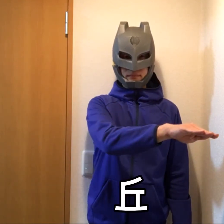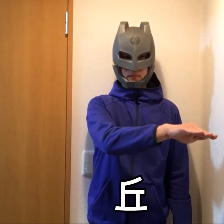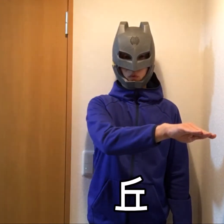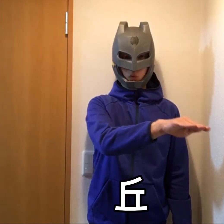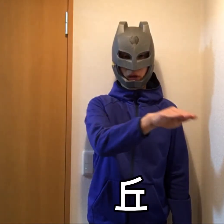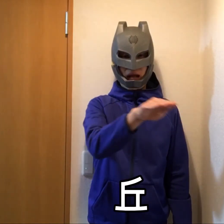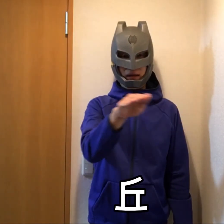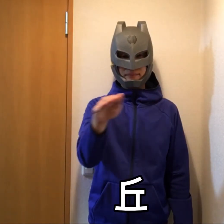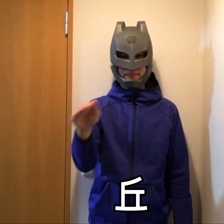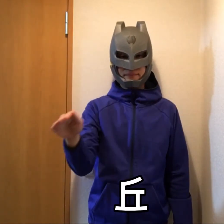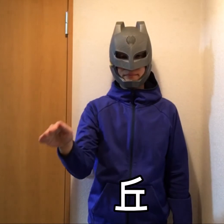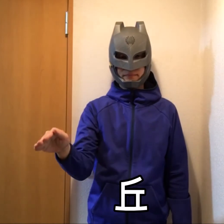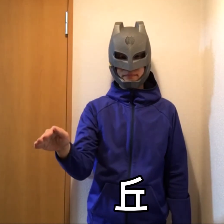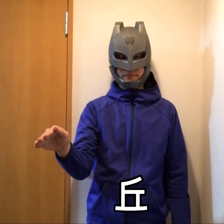Hill